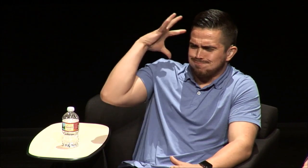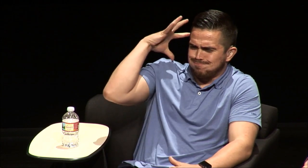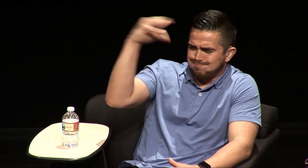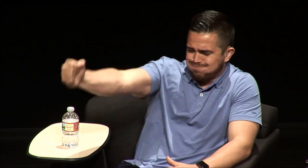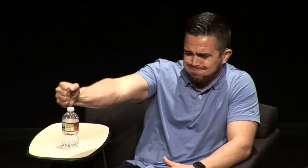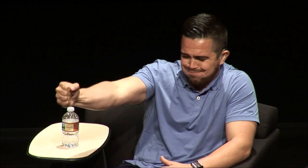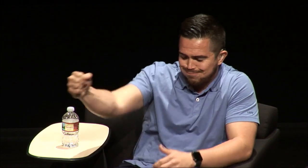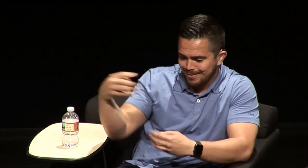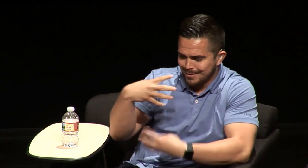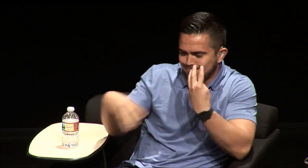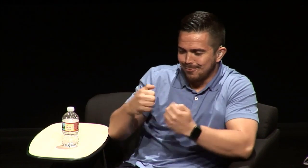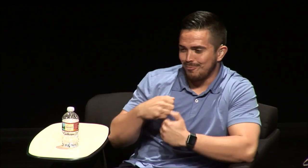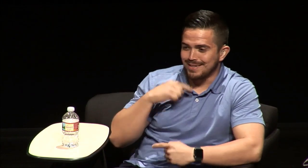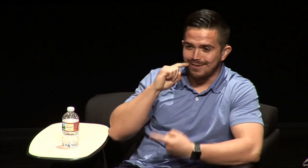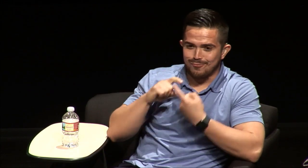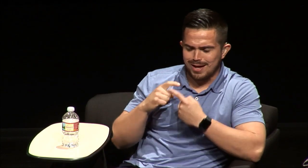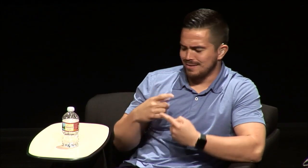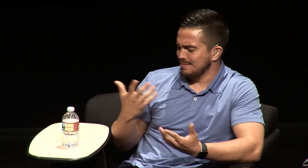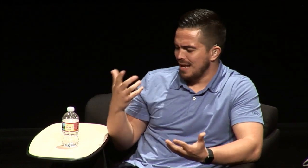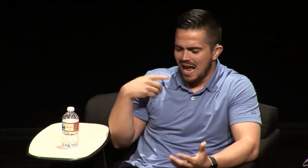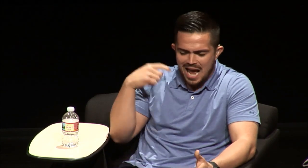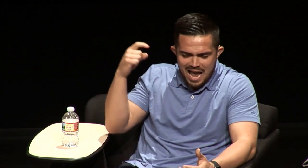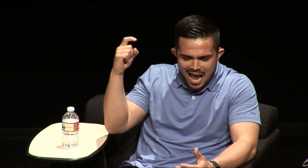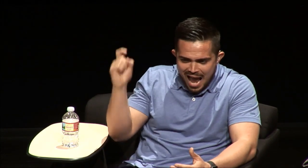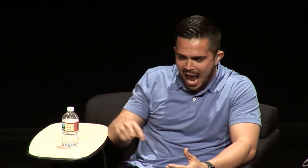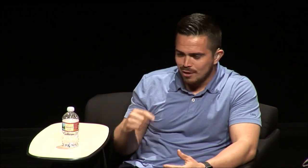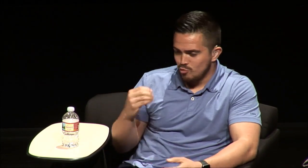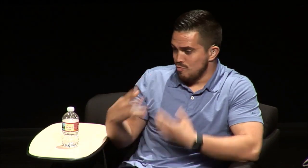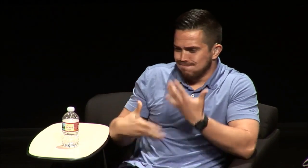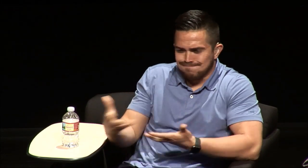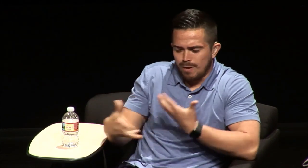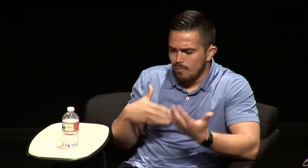remember the bell would ring and I was out with my deaf friends I needed that